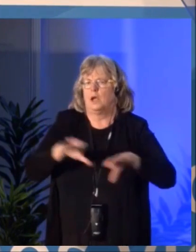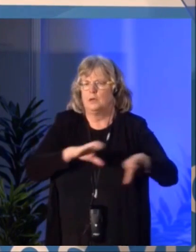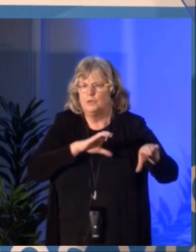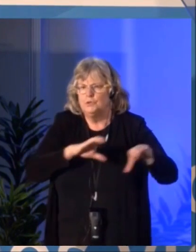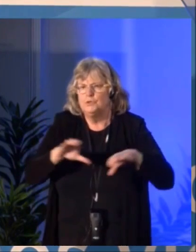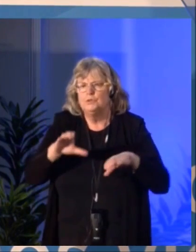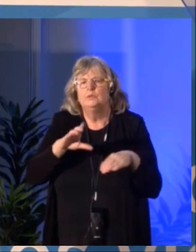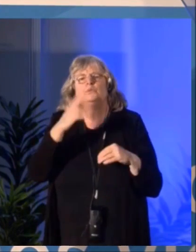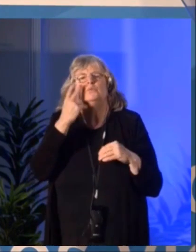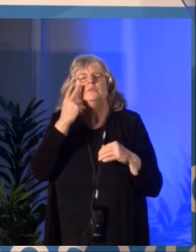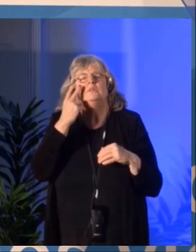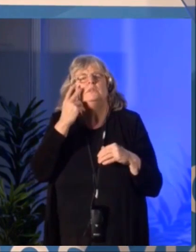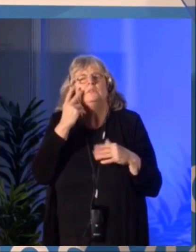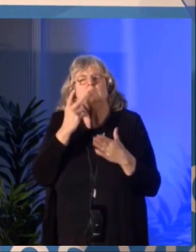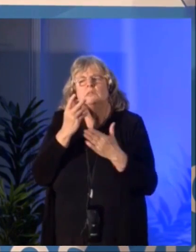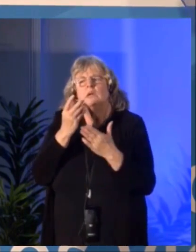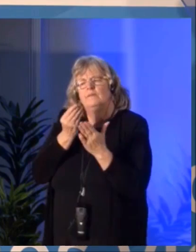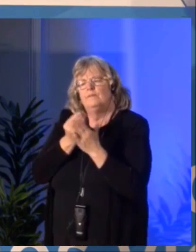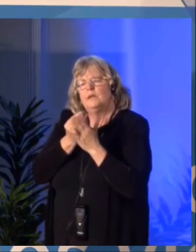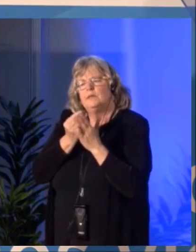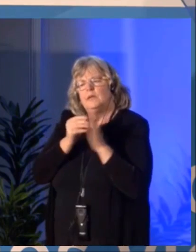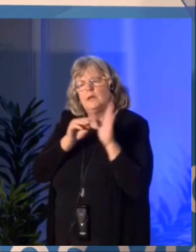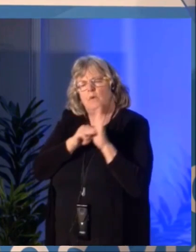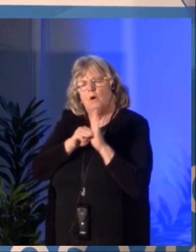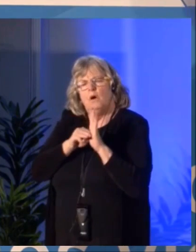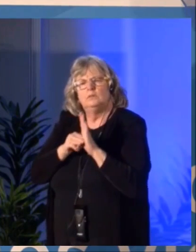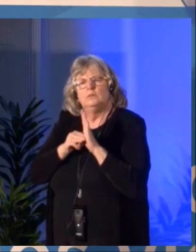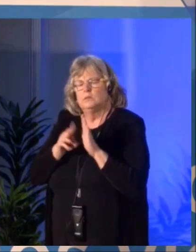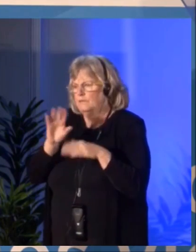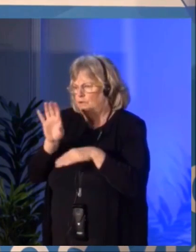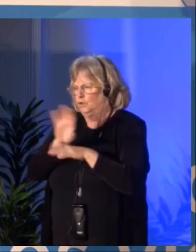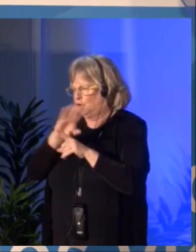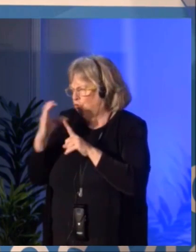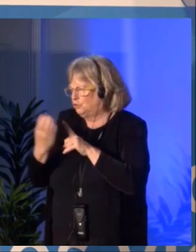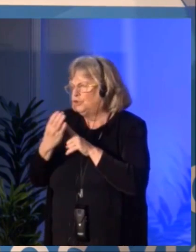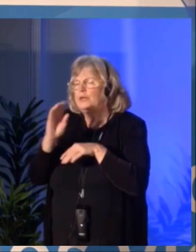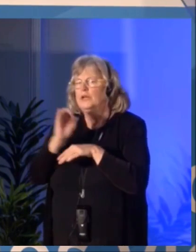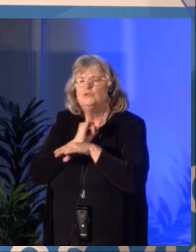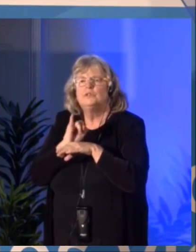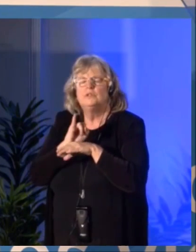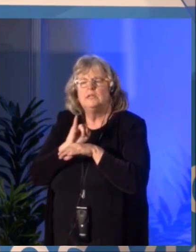or sustained investments to help it adapt and transition to our digital reality.